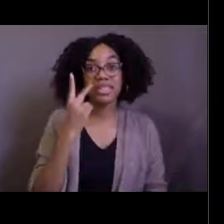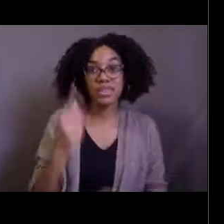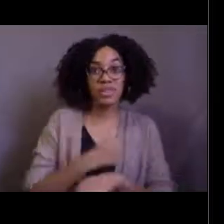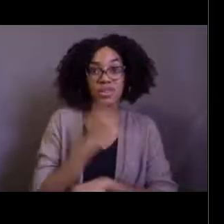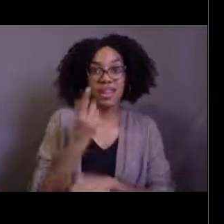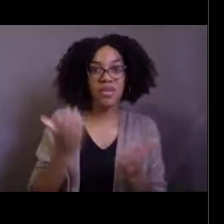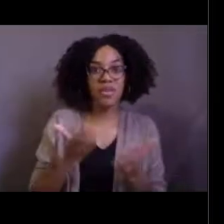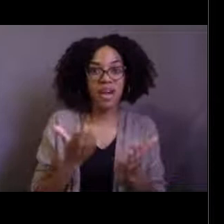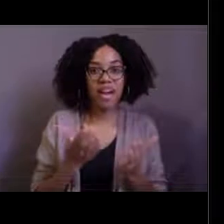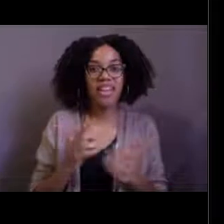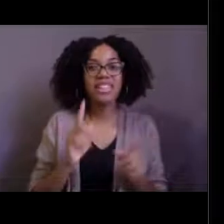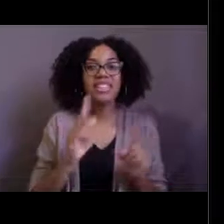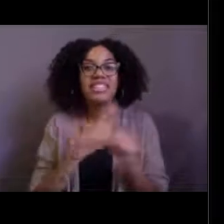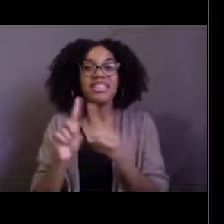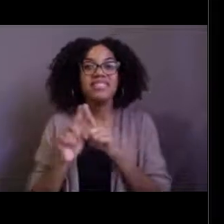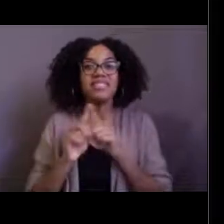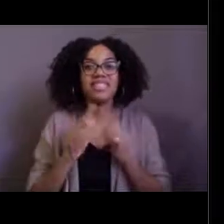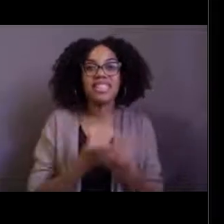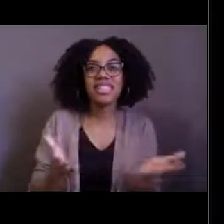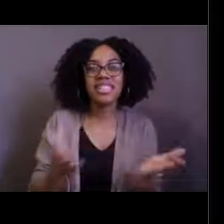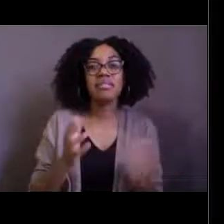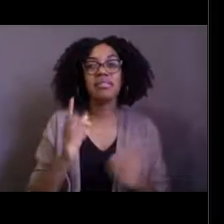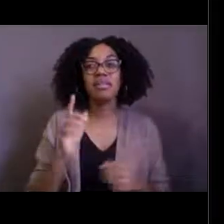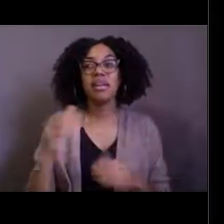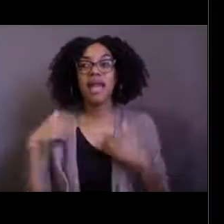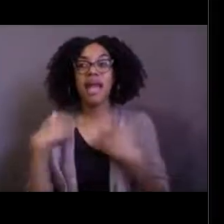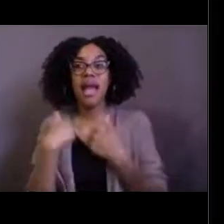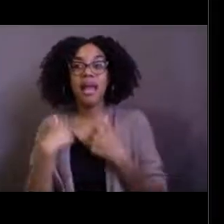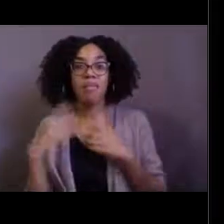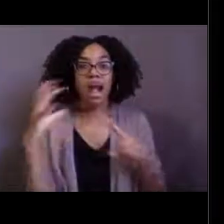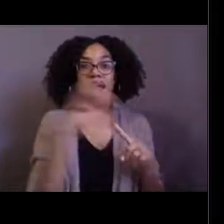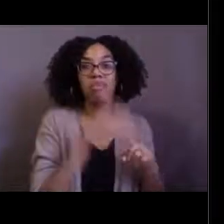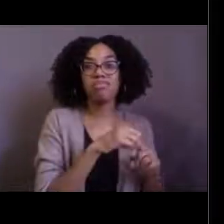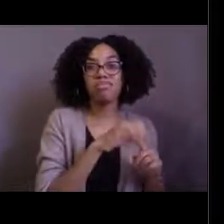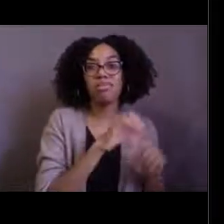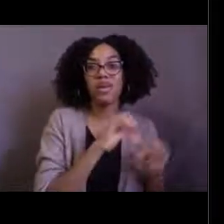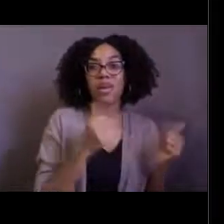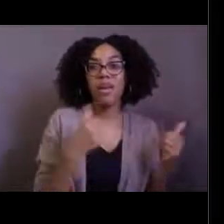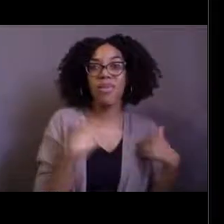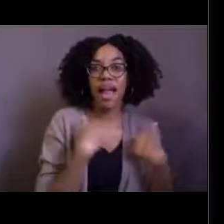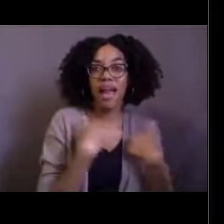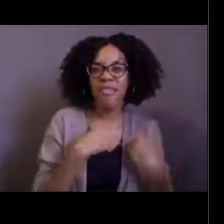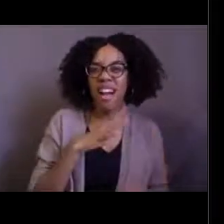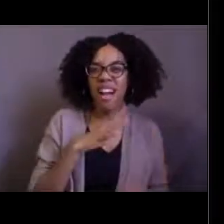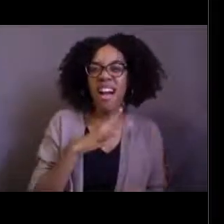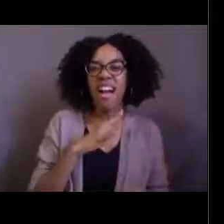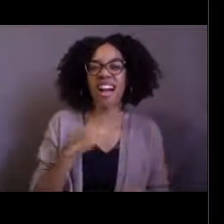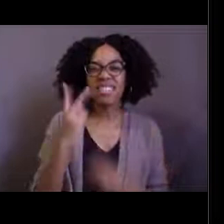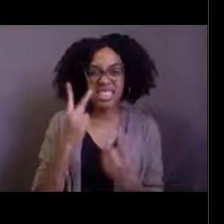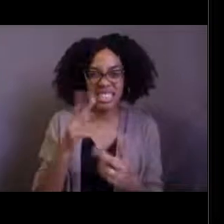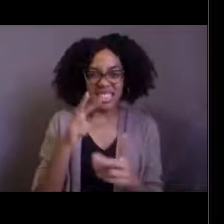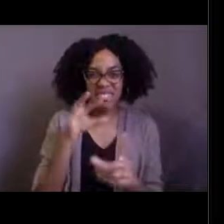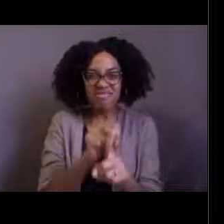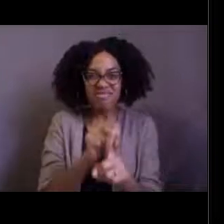or where something is eating, one animal is eating another animal and while these are not necessarily rare events,